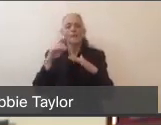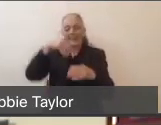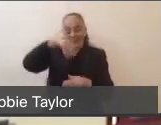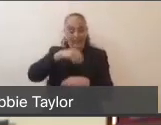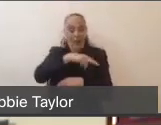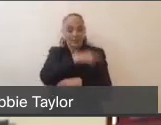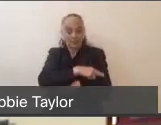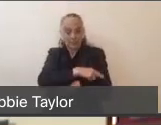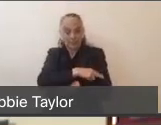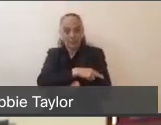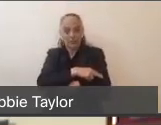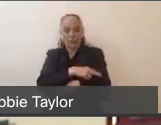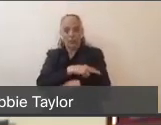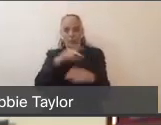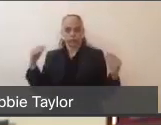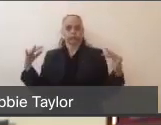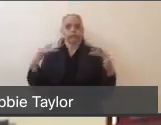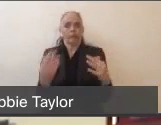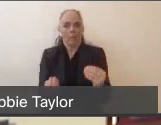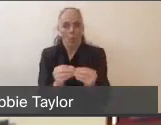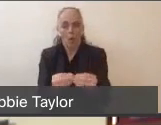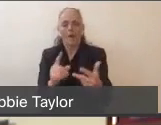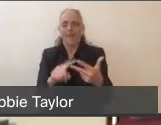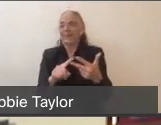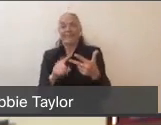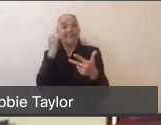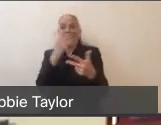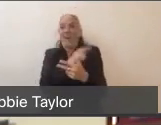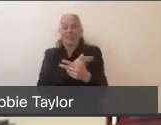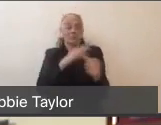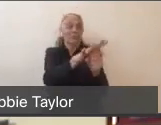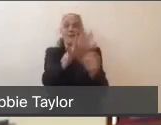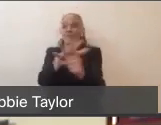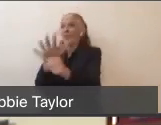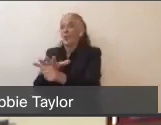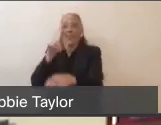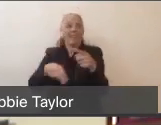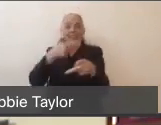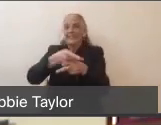once the hospitals can no longer take care of the patients they have within their property.